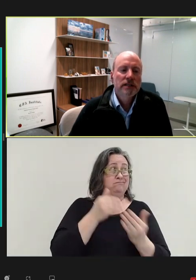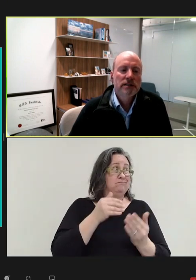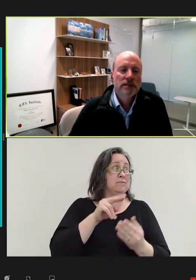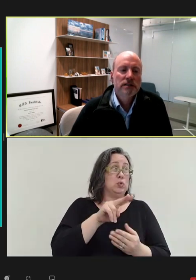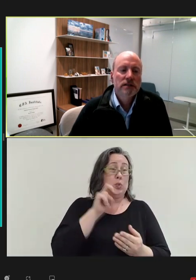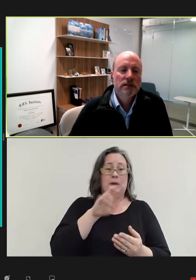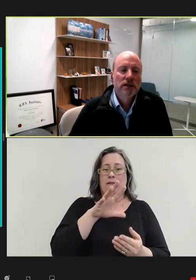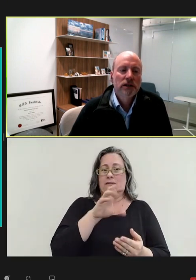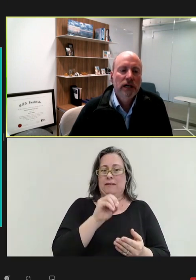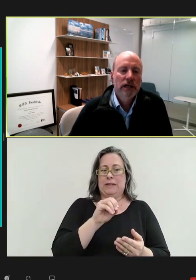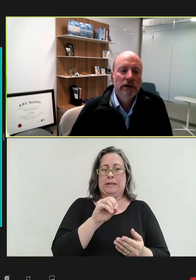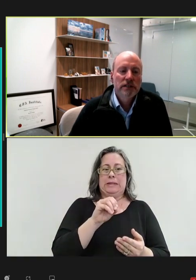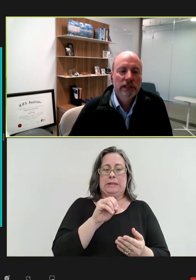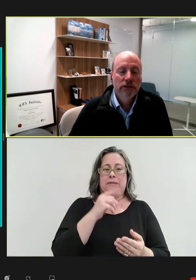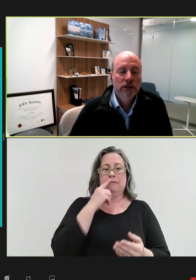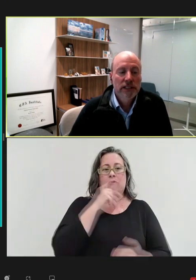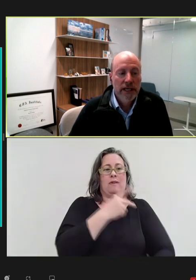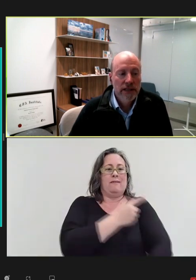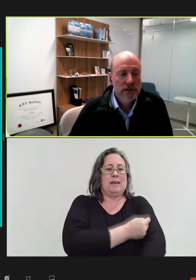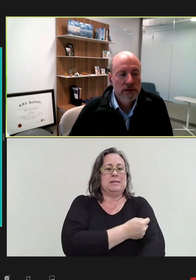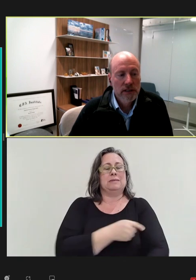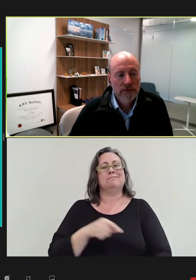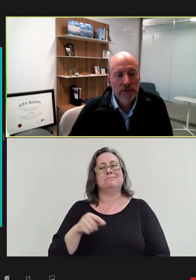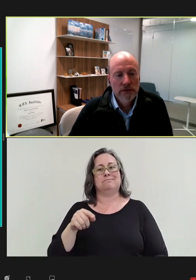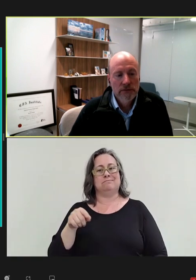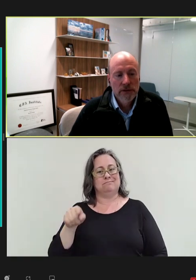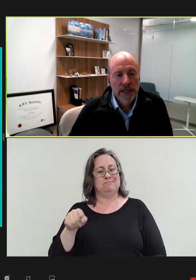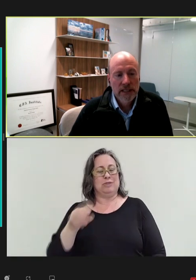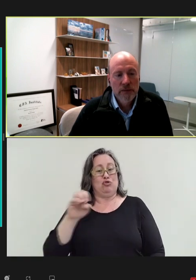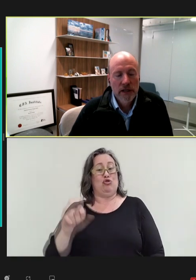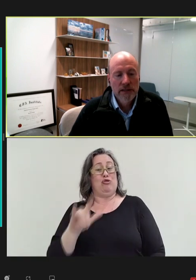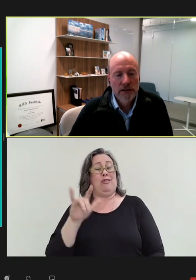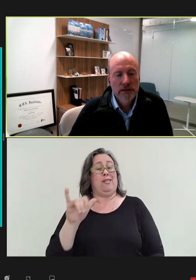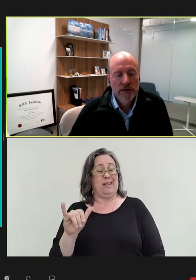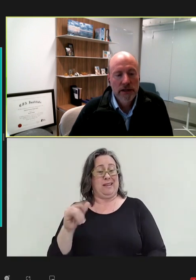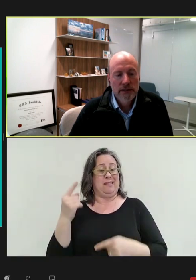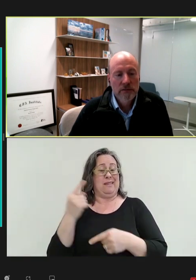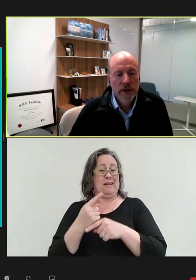this is, I would say, early days for the antibodies. And there hasn't been